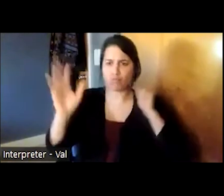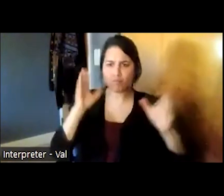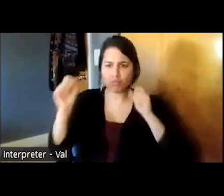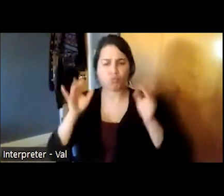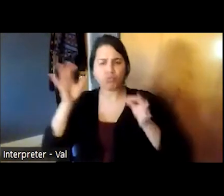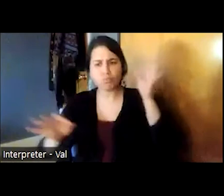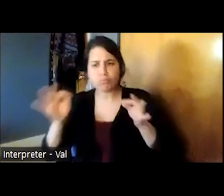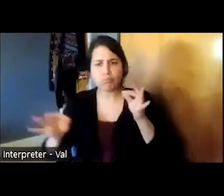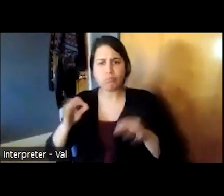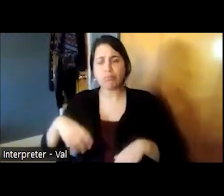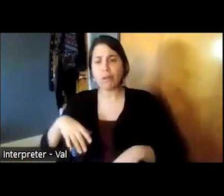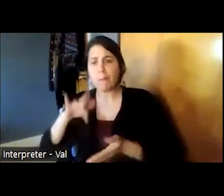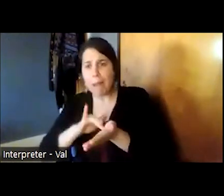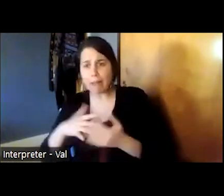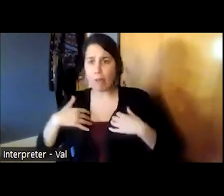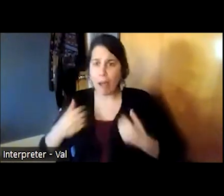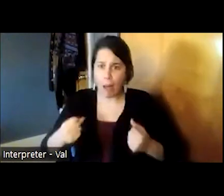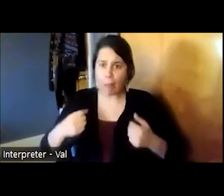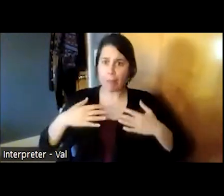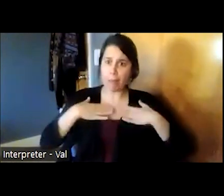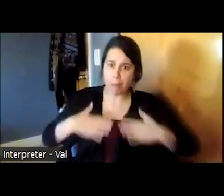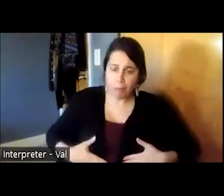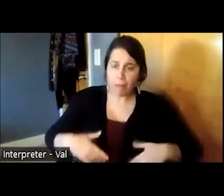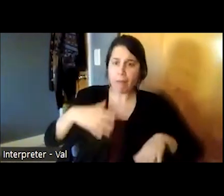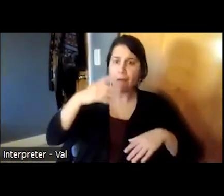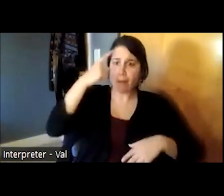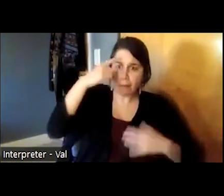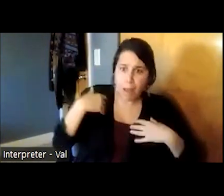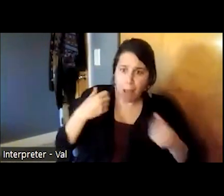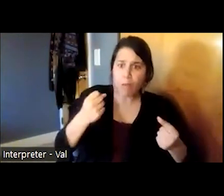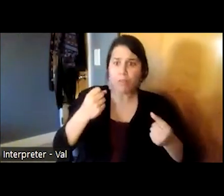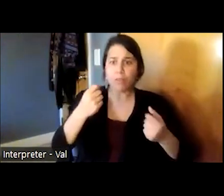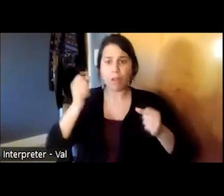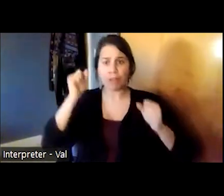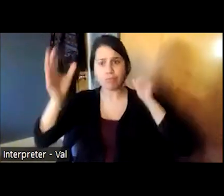and medical topics in an accessible way to deaf audiences is something that the deaf